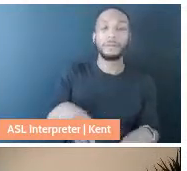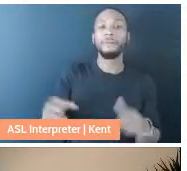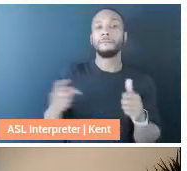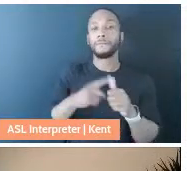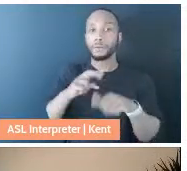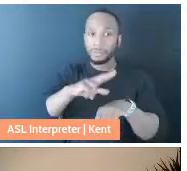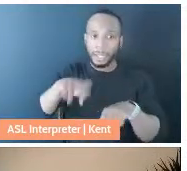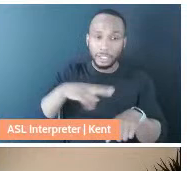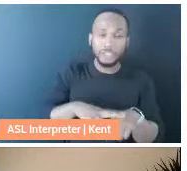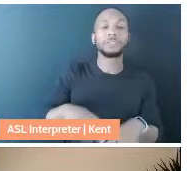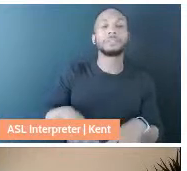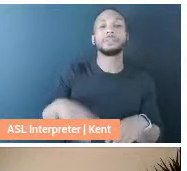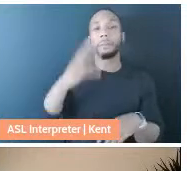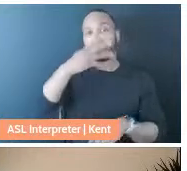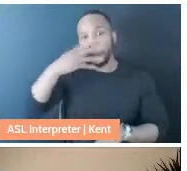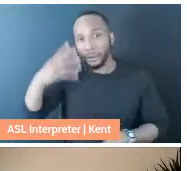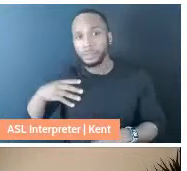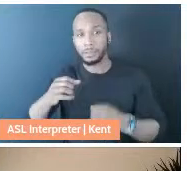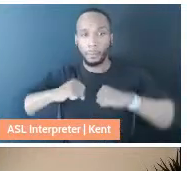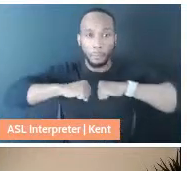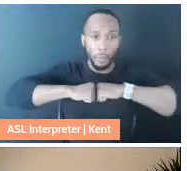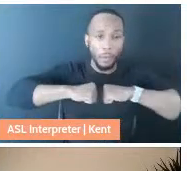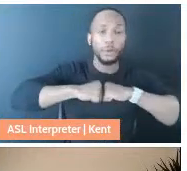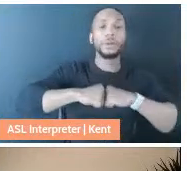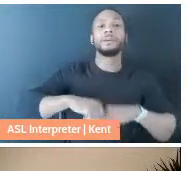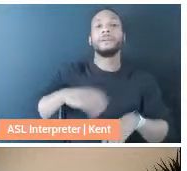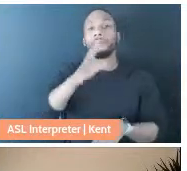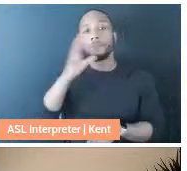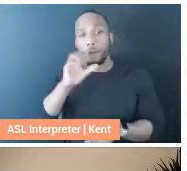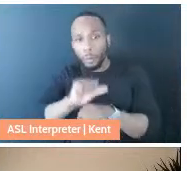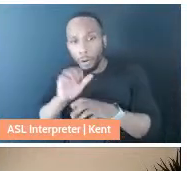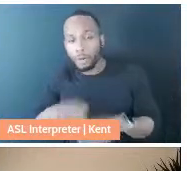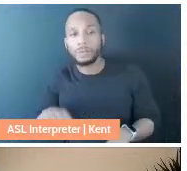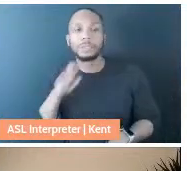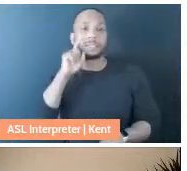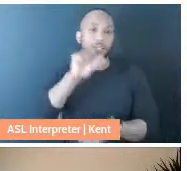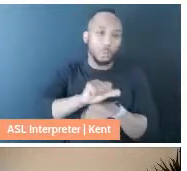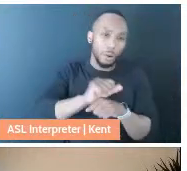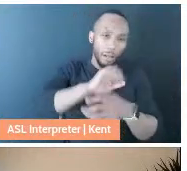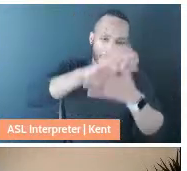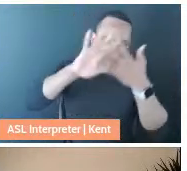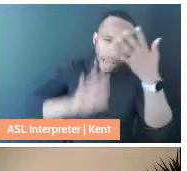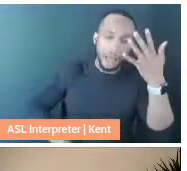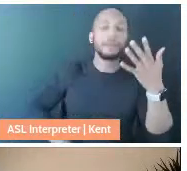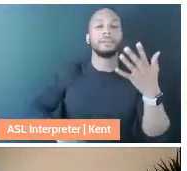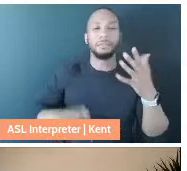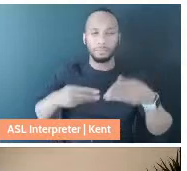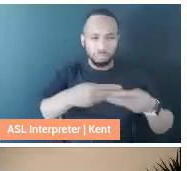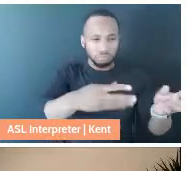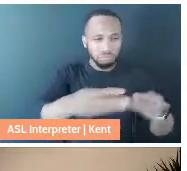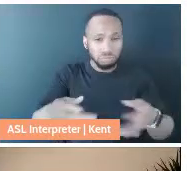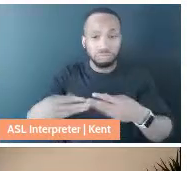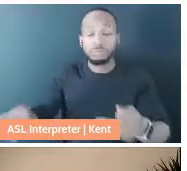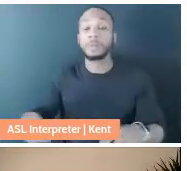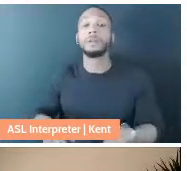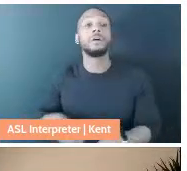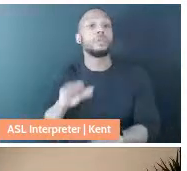border, farm workers, incarcerated communities, sex workers. And the work didn't happen just by me